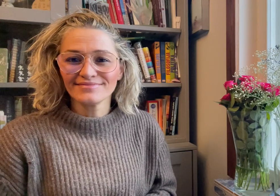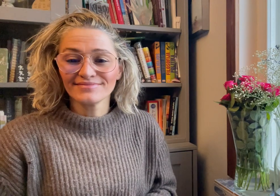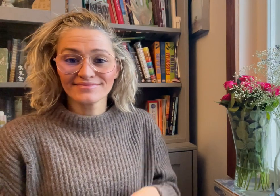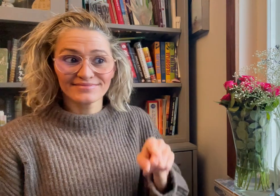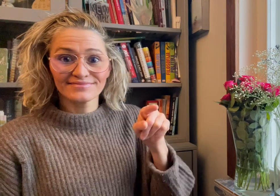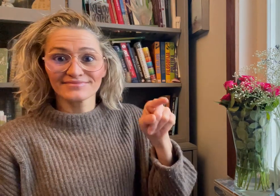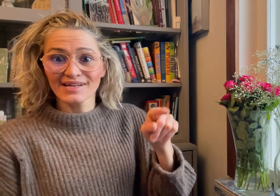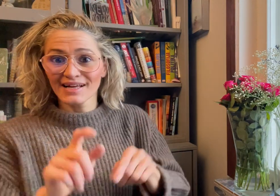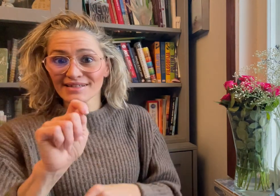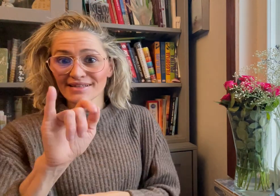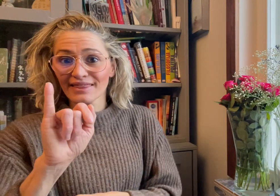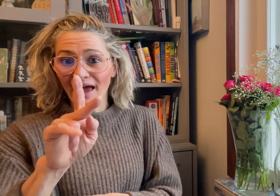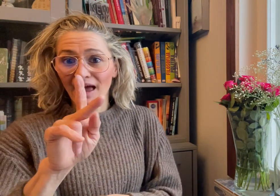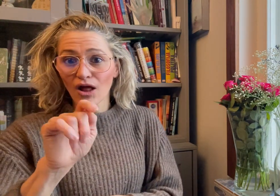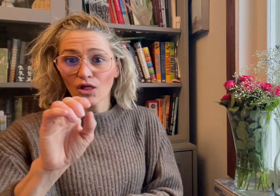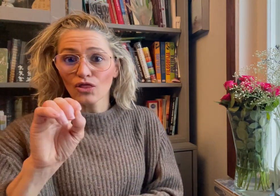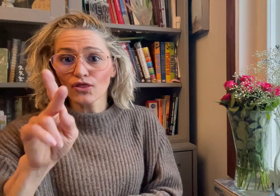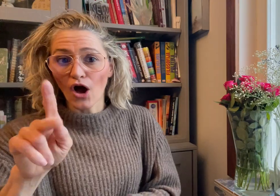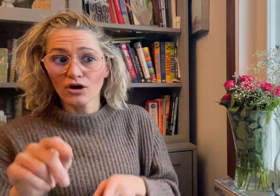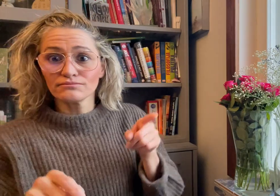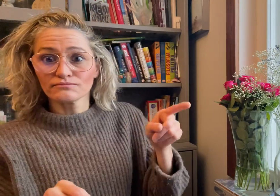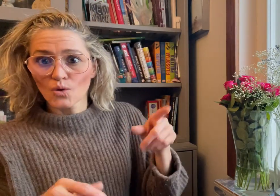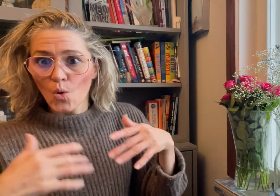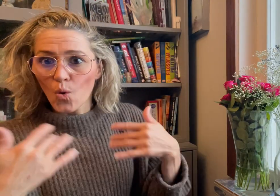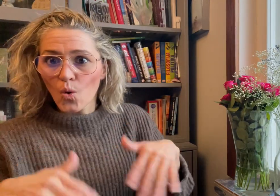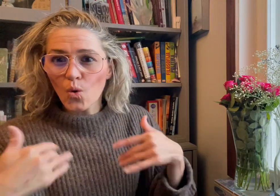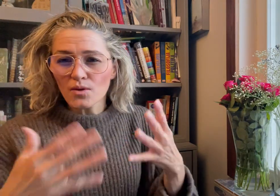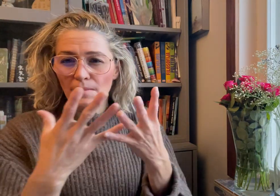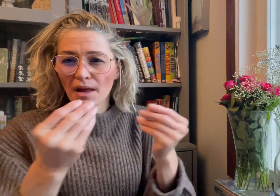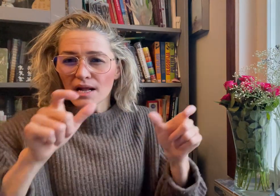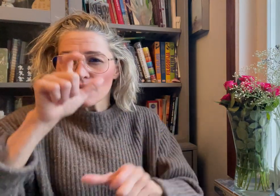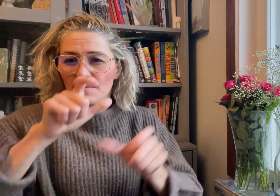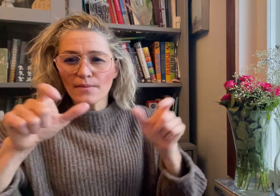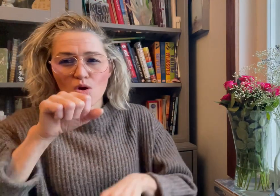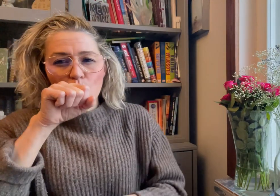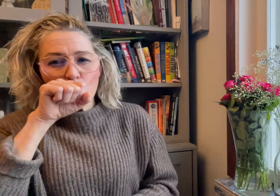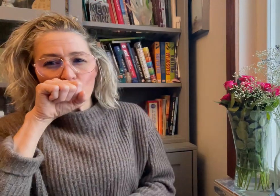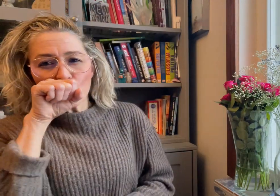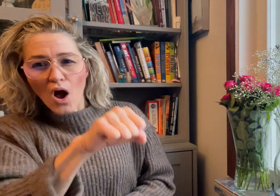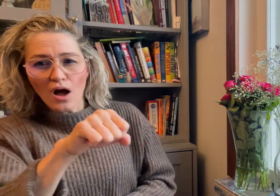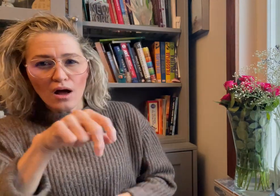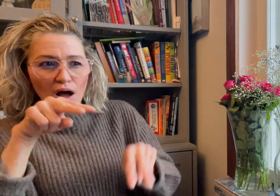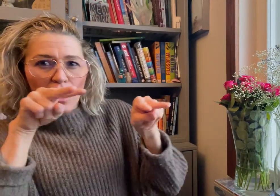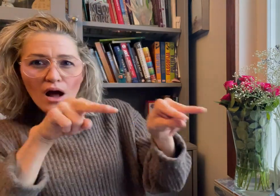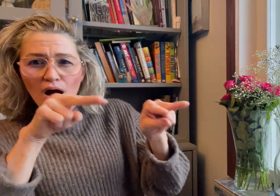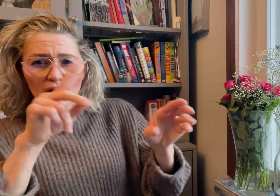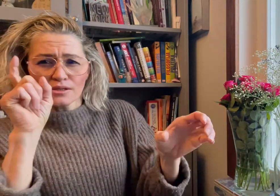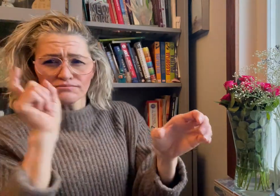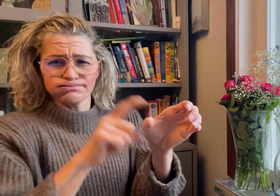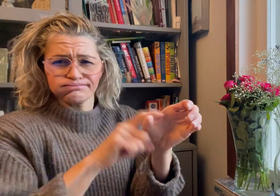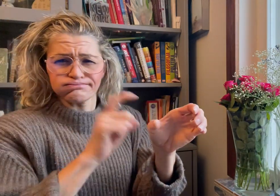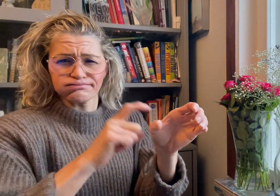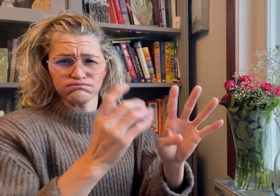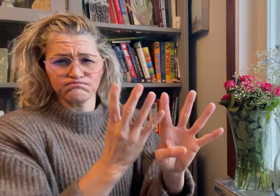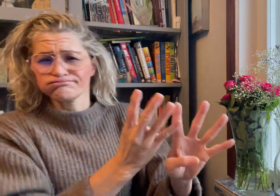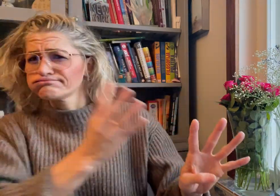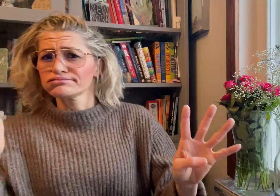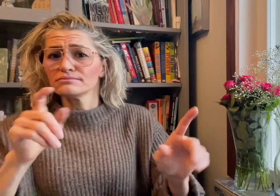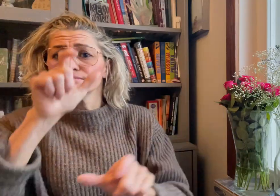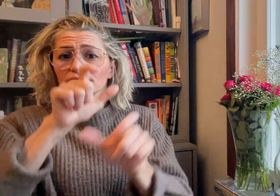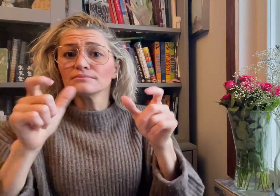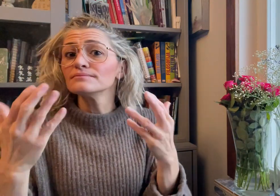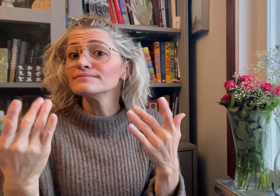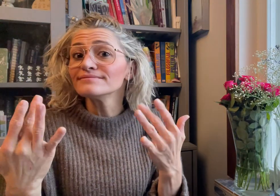With more than 173,000 followers on TikTok, Nikki sees